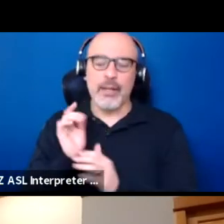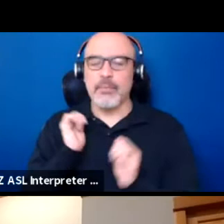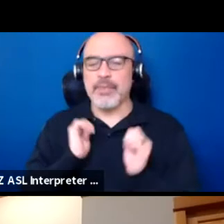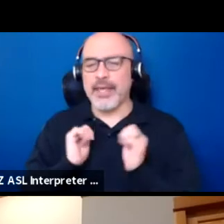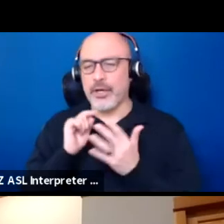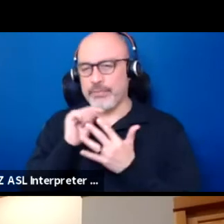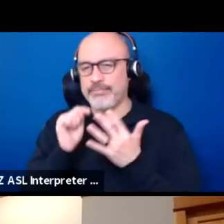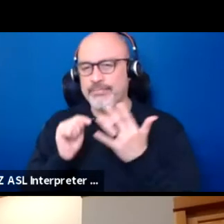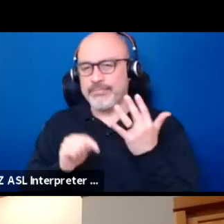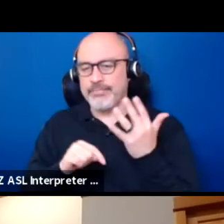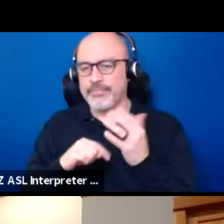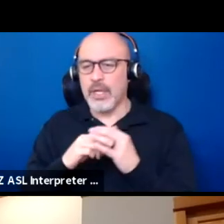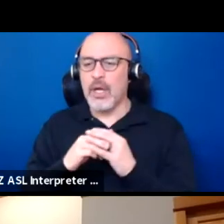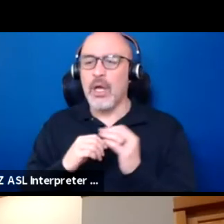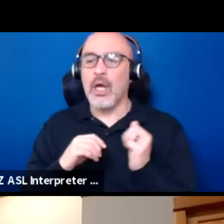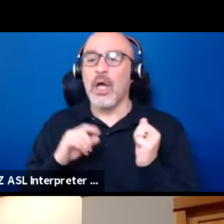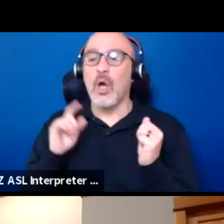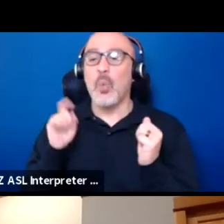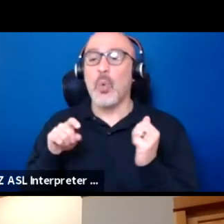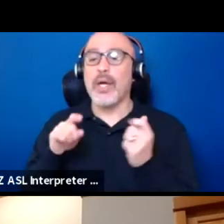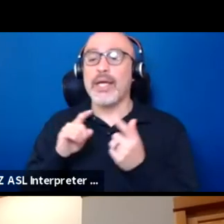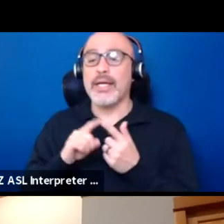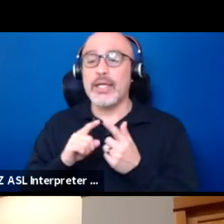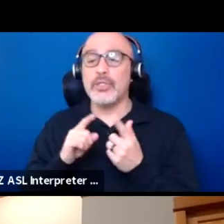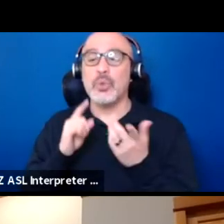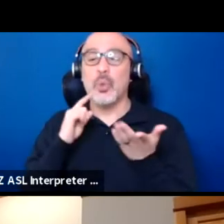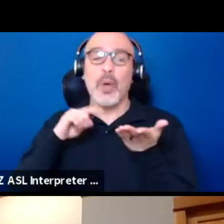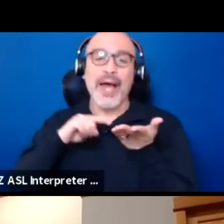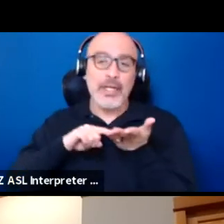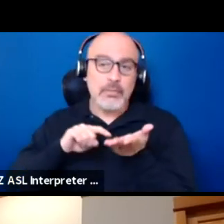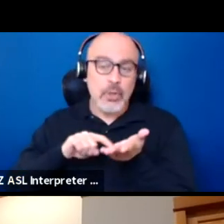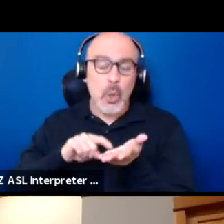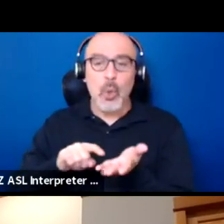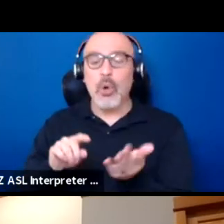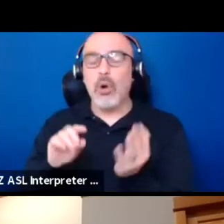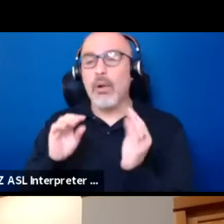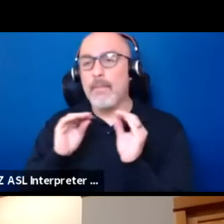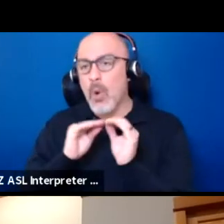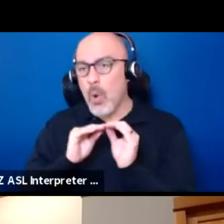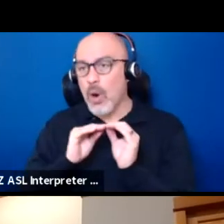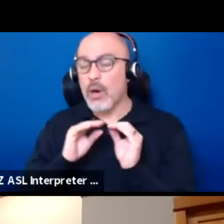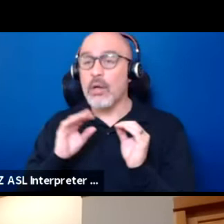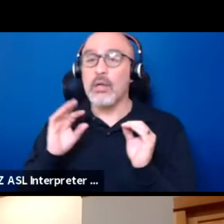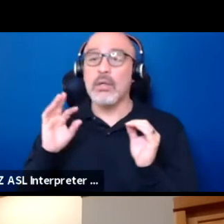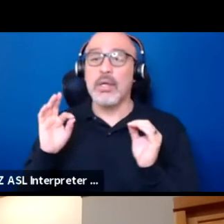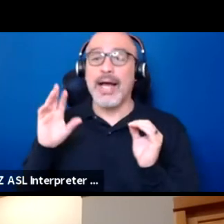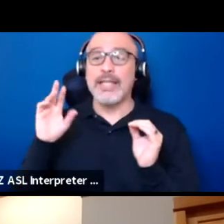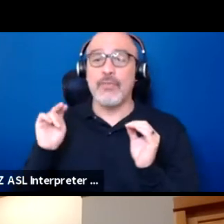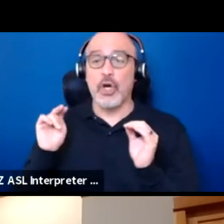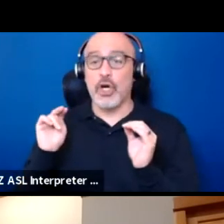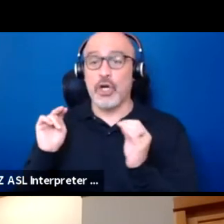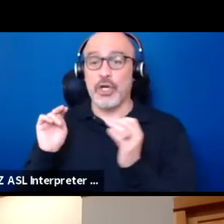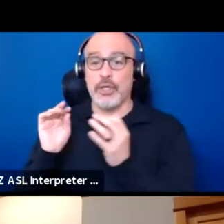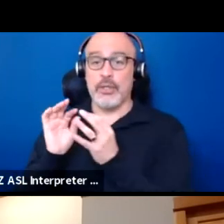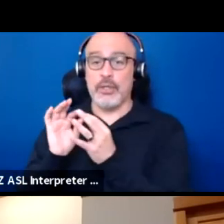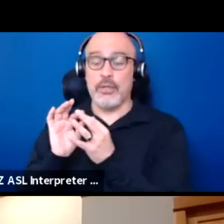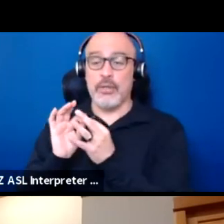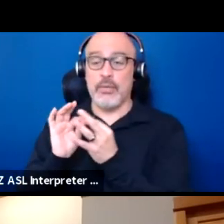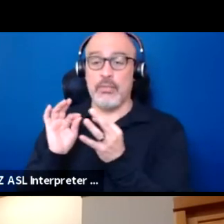and I think we need to always explore those things. And so as Fern said, theater is something